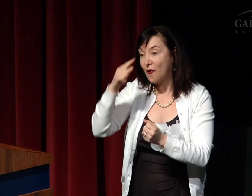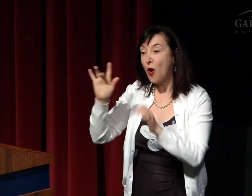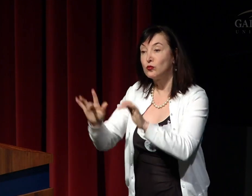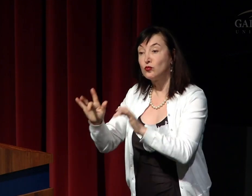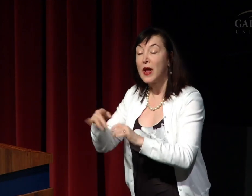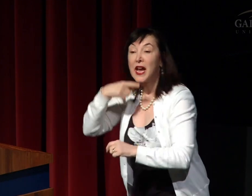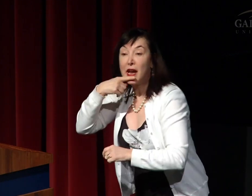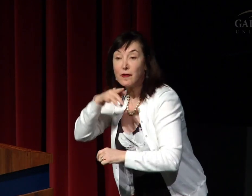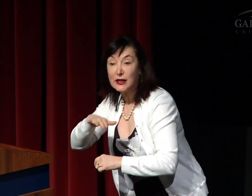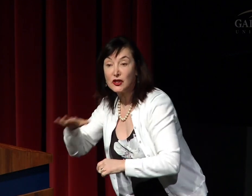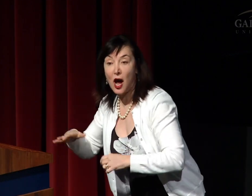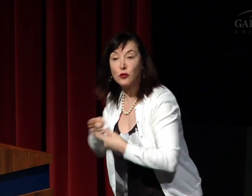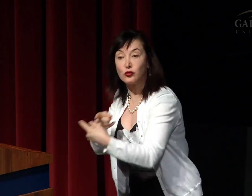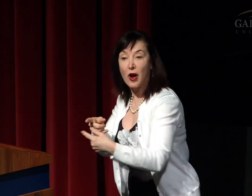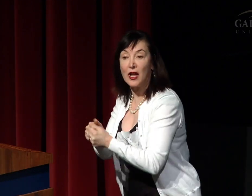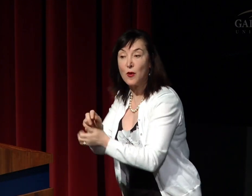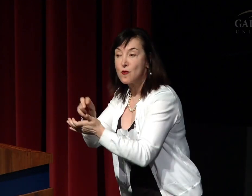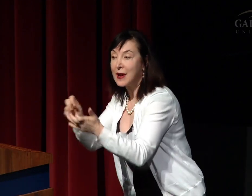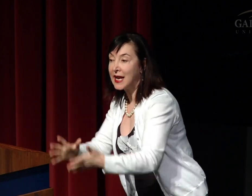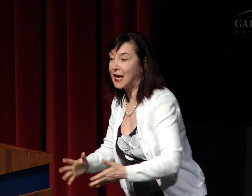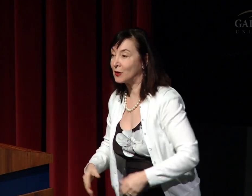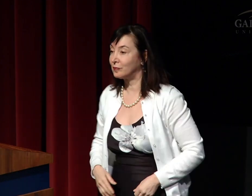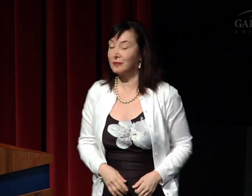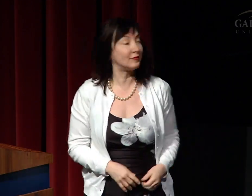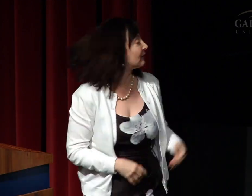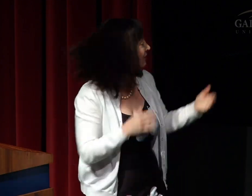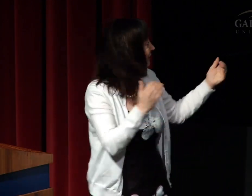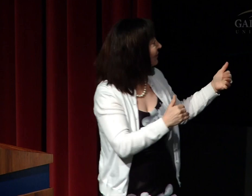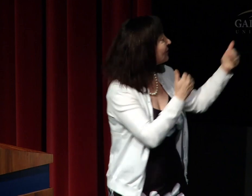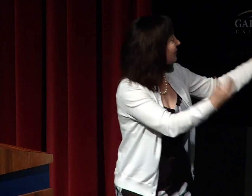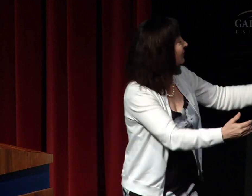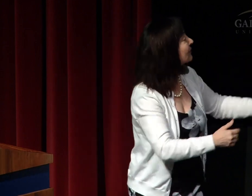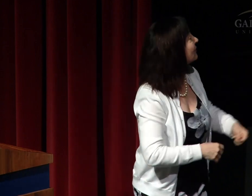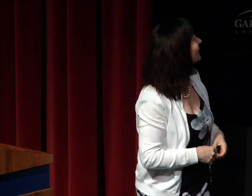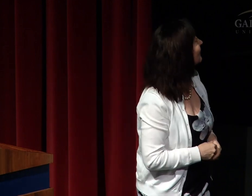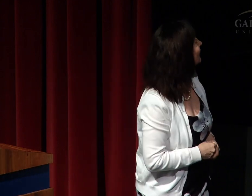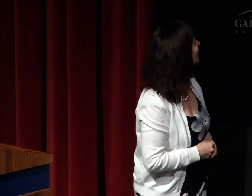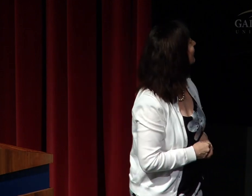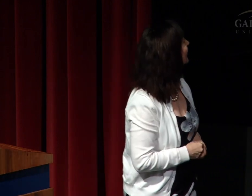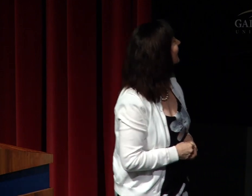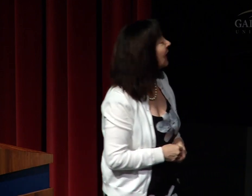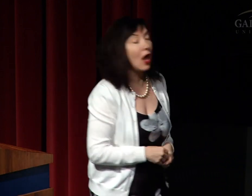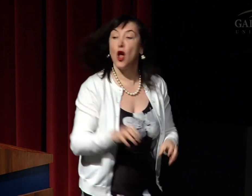help hearing children who are struggling to develop literacy.